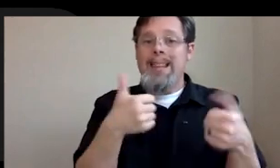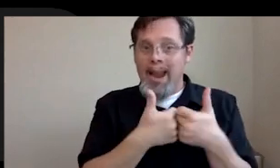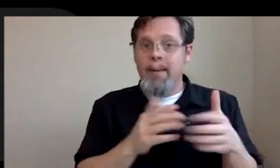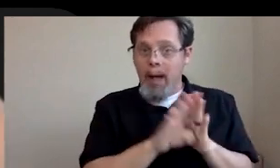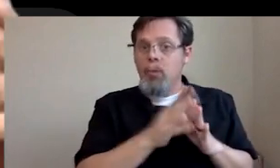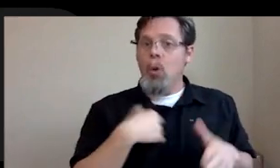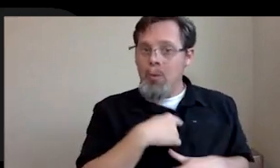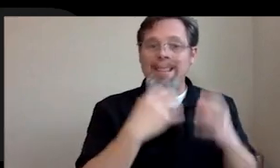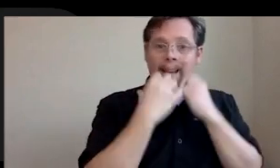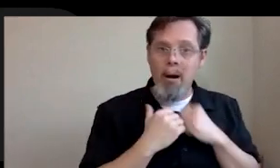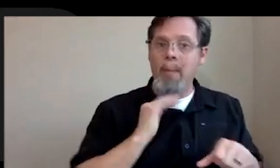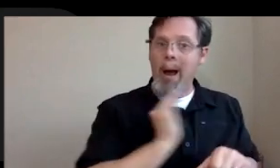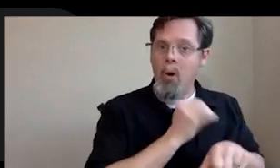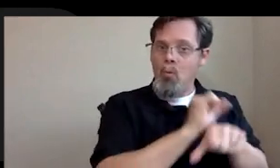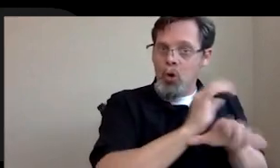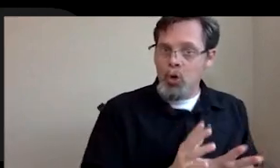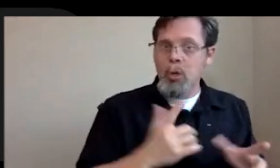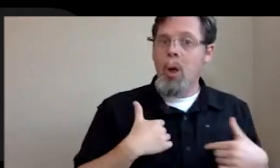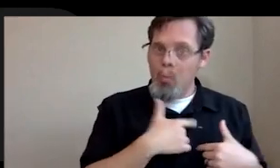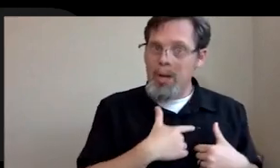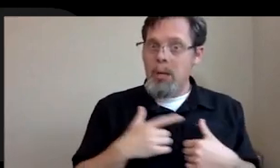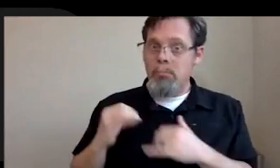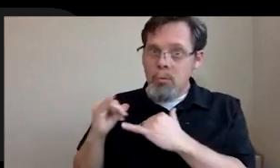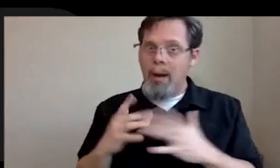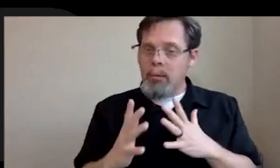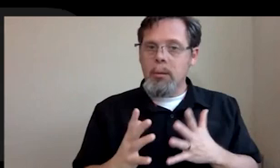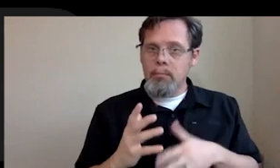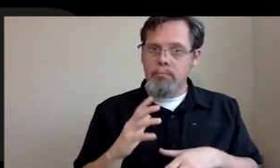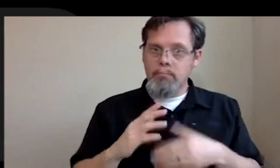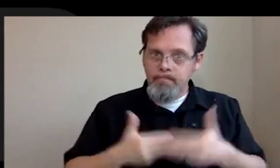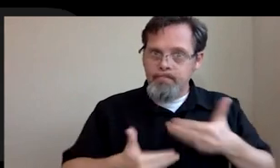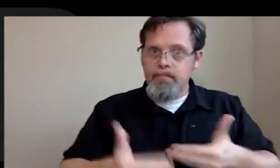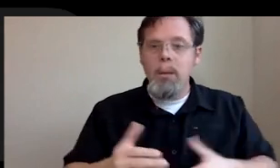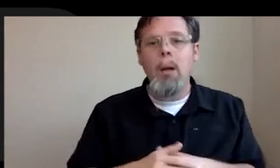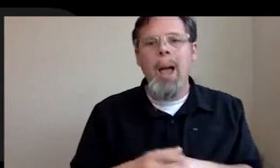And we too also have to crunch. Like, I don't think that in all cases it is exploitive.